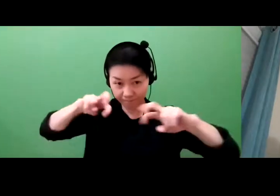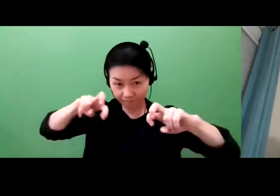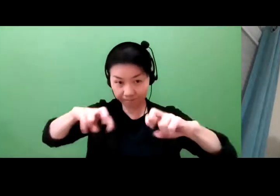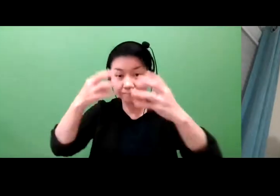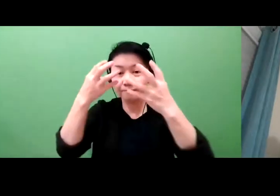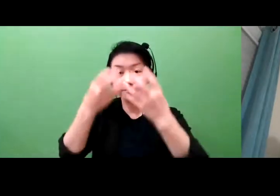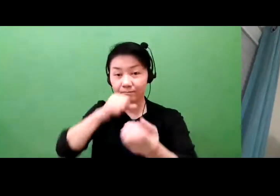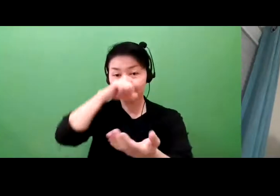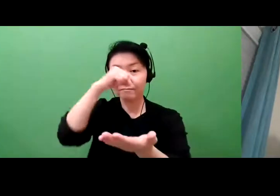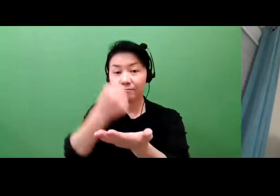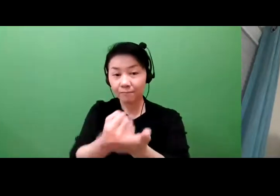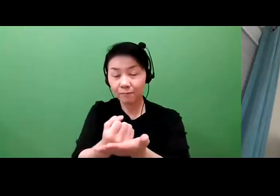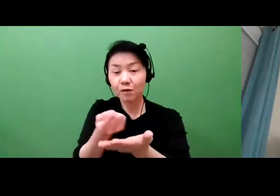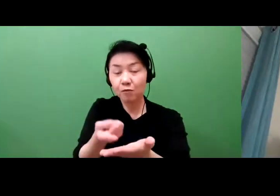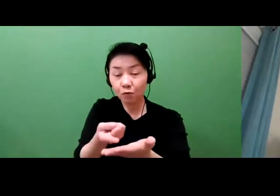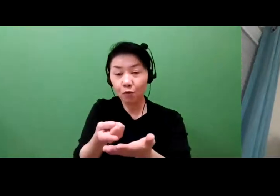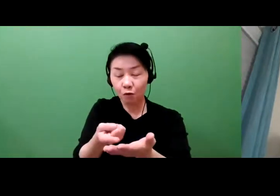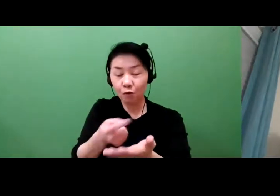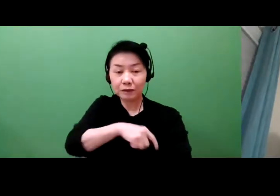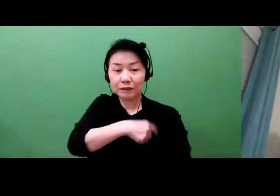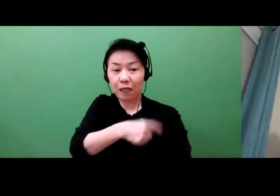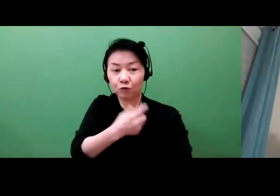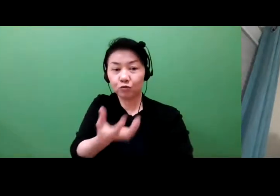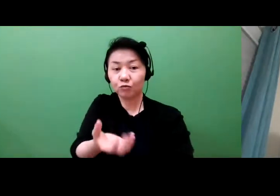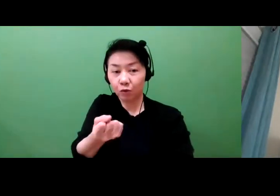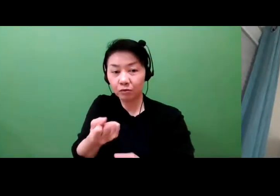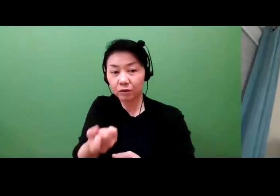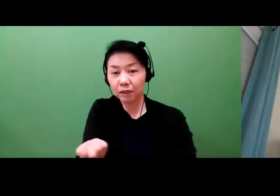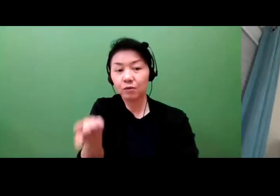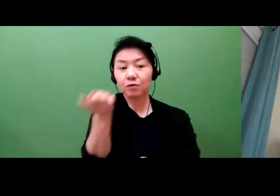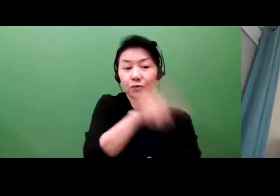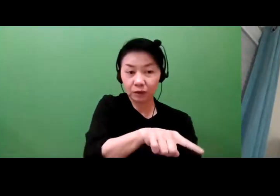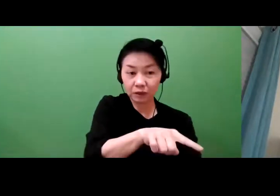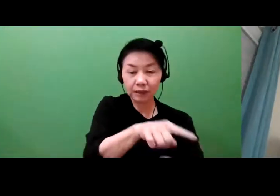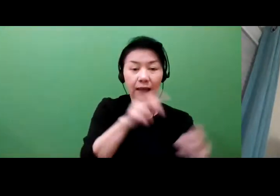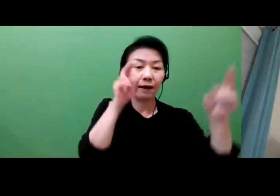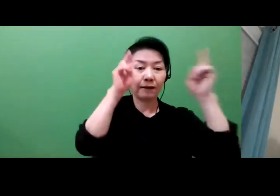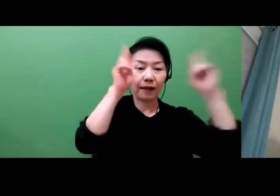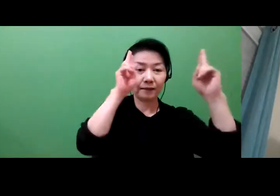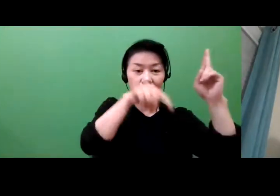to a big manufacturing company. But again, the way those transactions happen